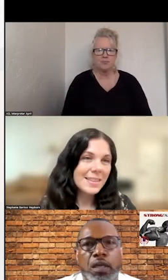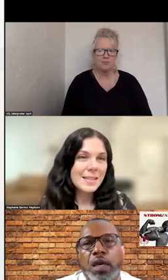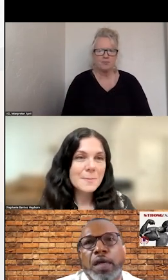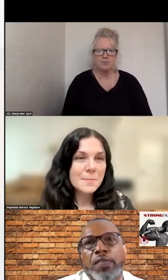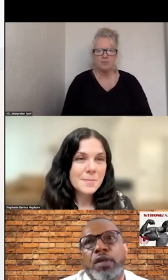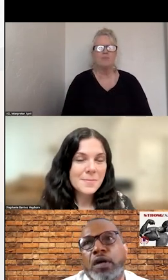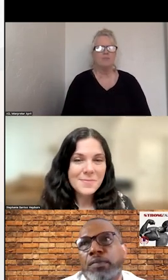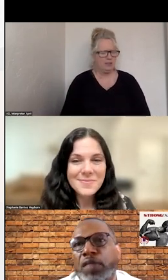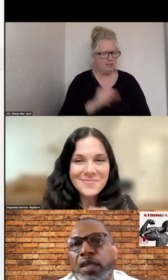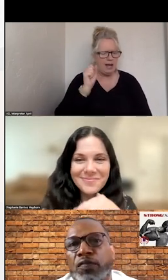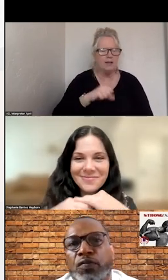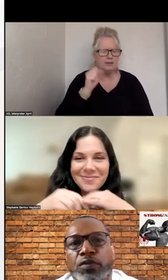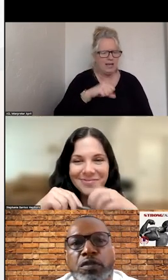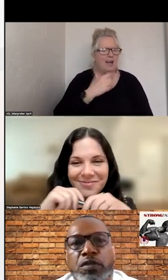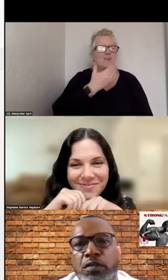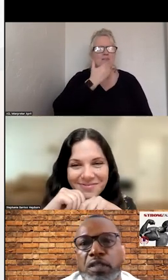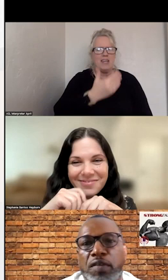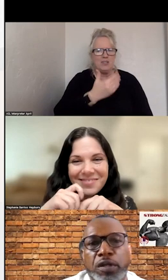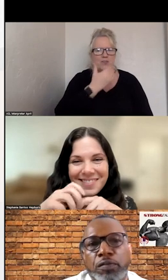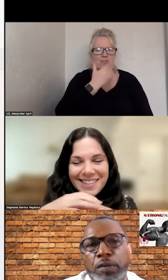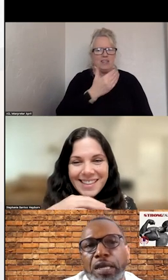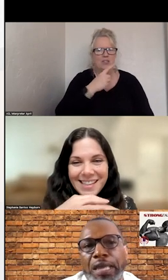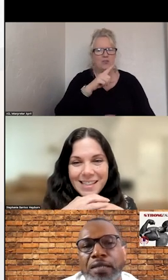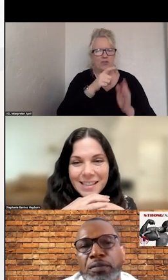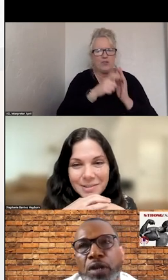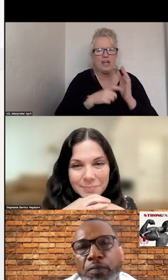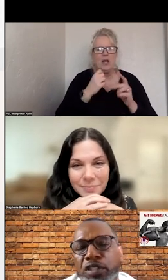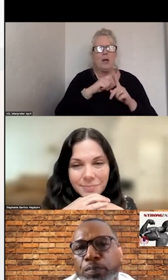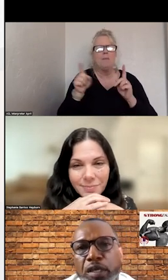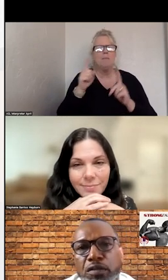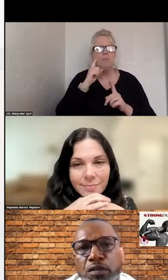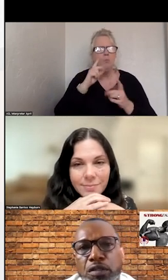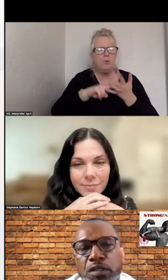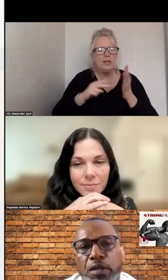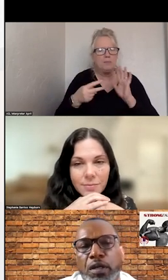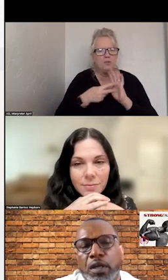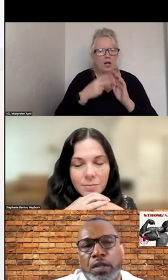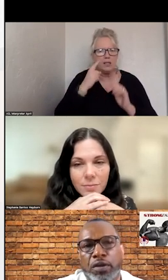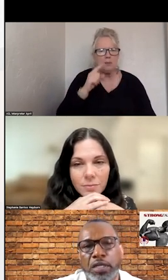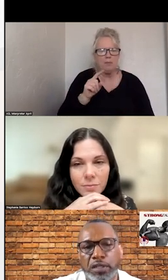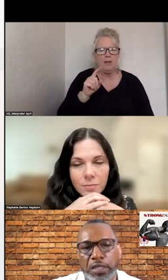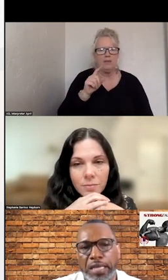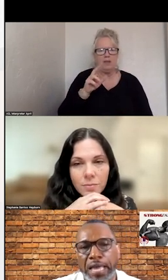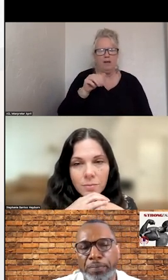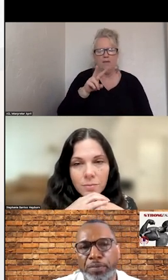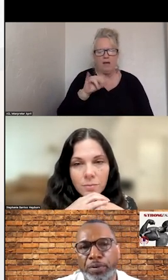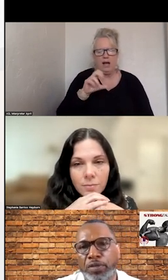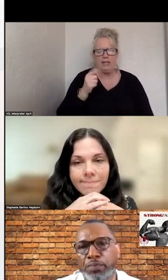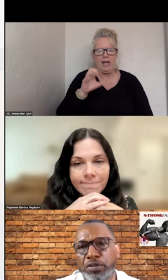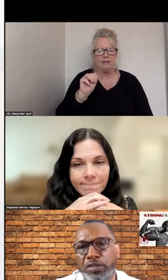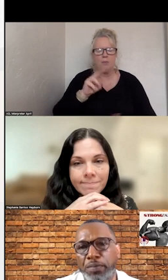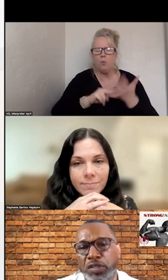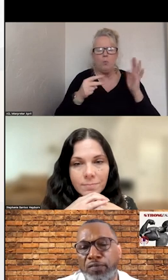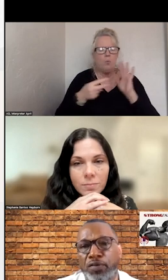YEAH, THANK YOU FOR DOING THIS ARTICLE. BY CHASM, THERE IS A GAP WITH PERCEPTION